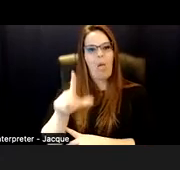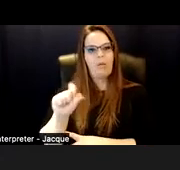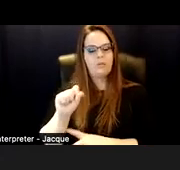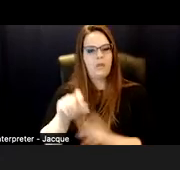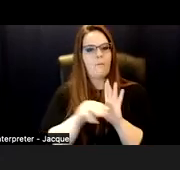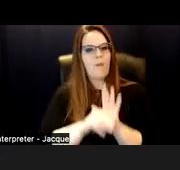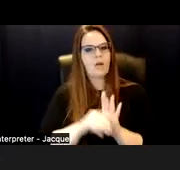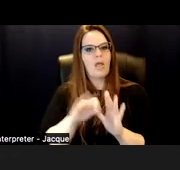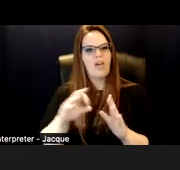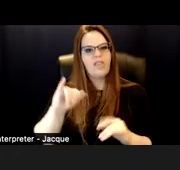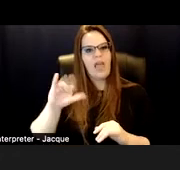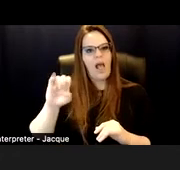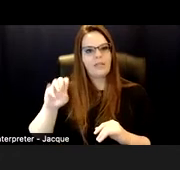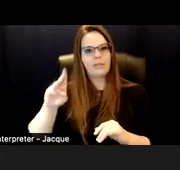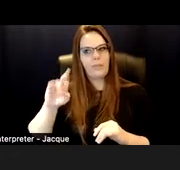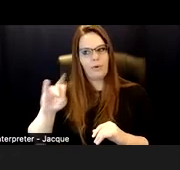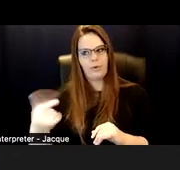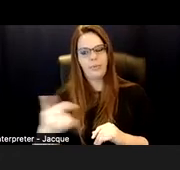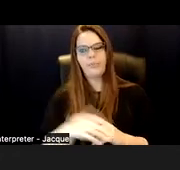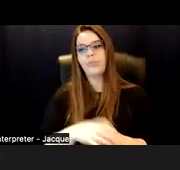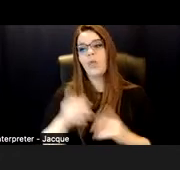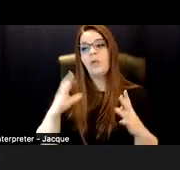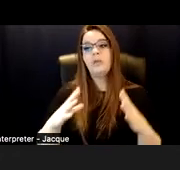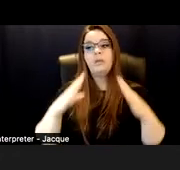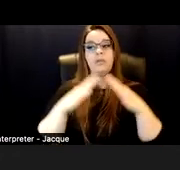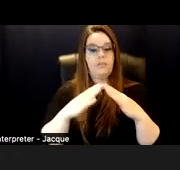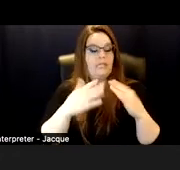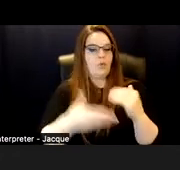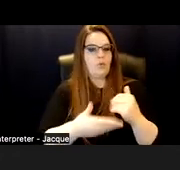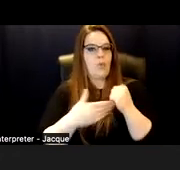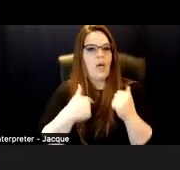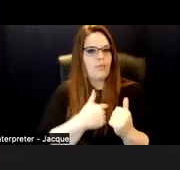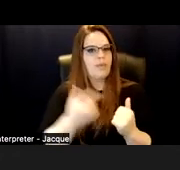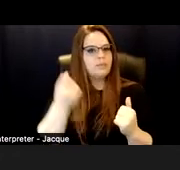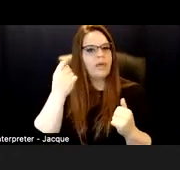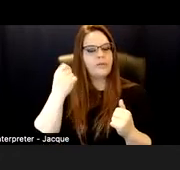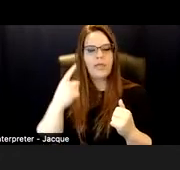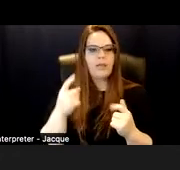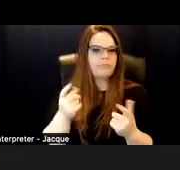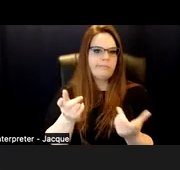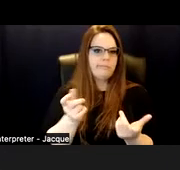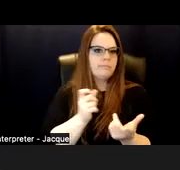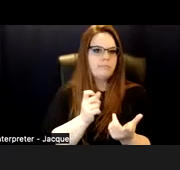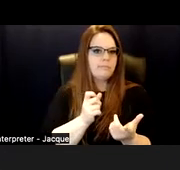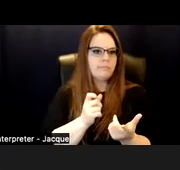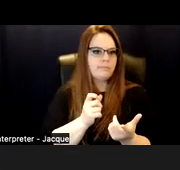So this is to help us understand that not everyone is